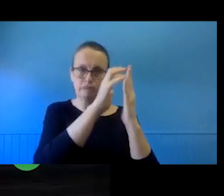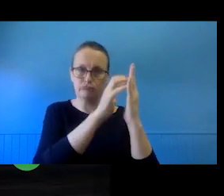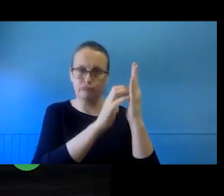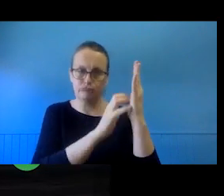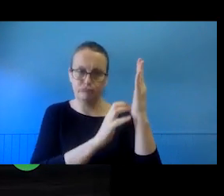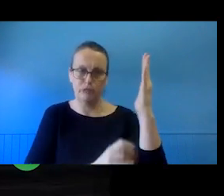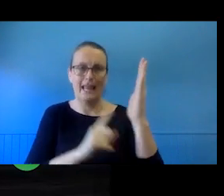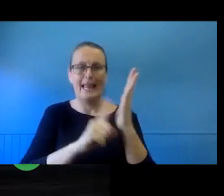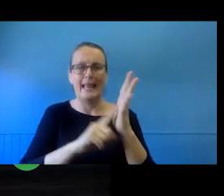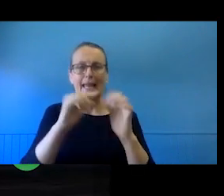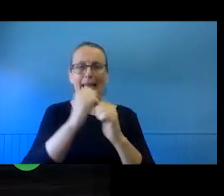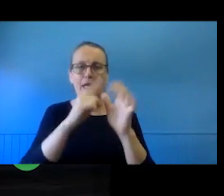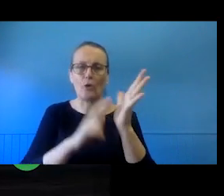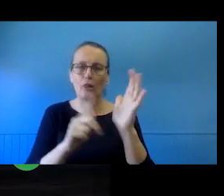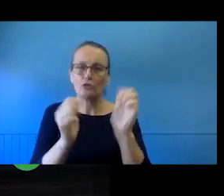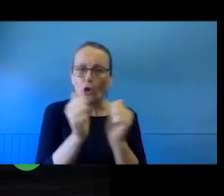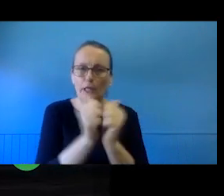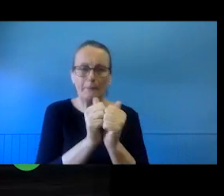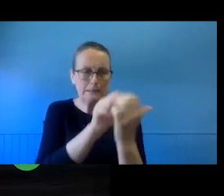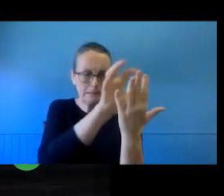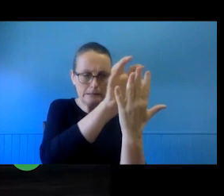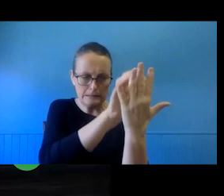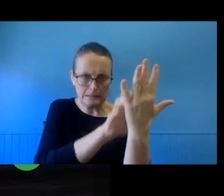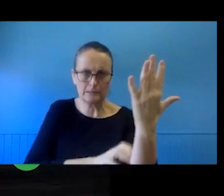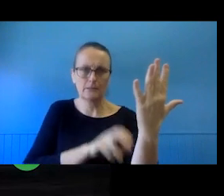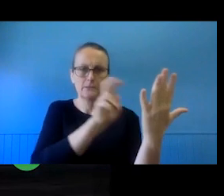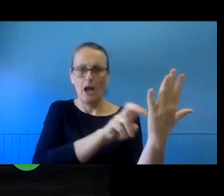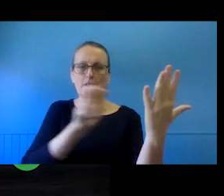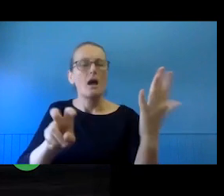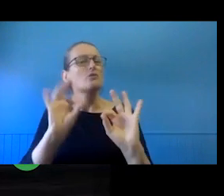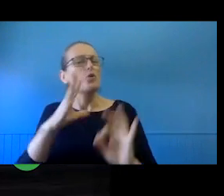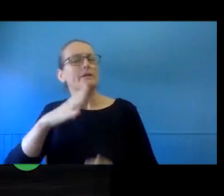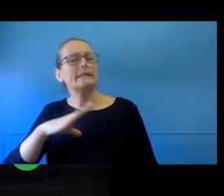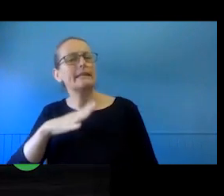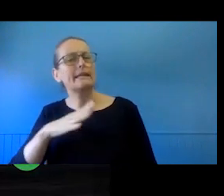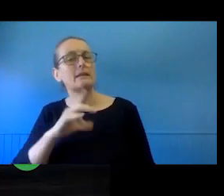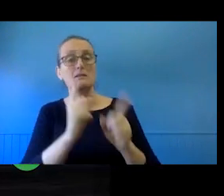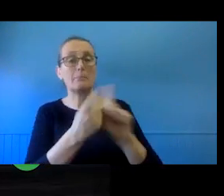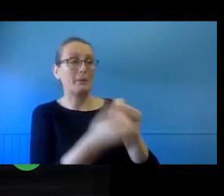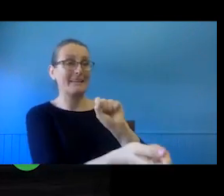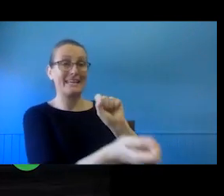documents in order to secure the permissions or to grant or request an exclusive licence.